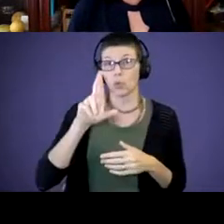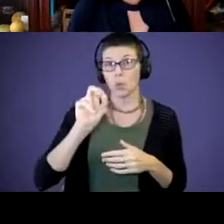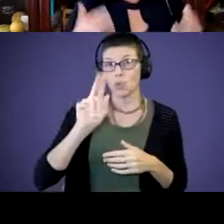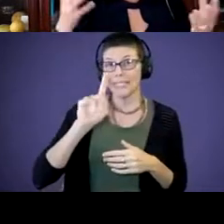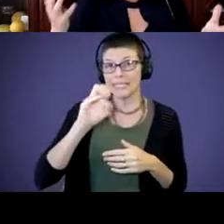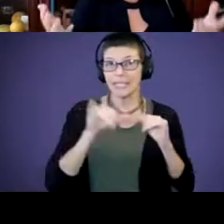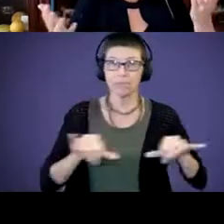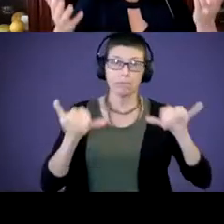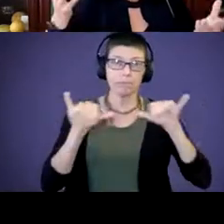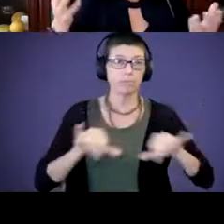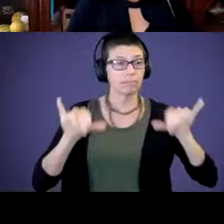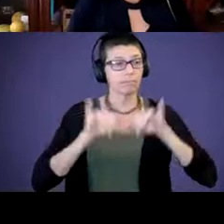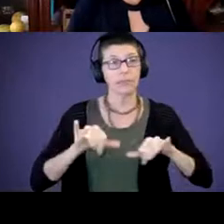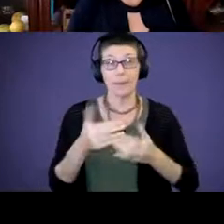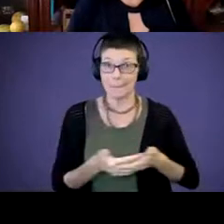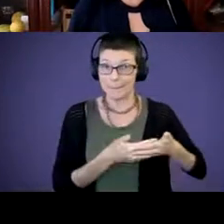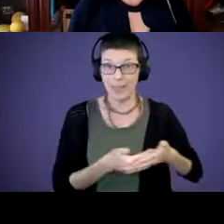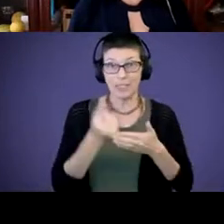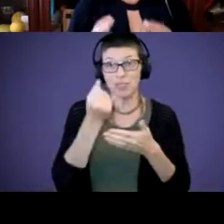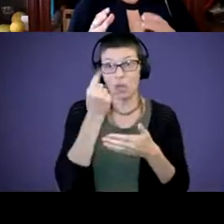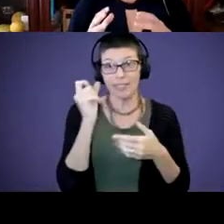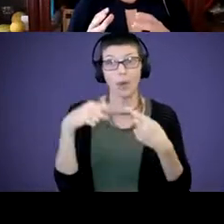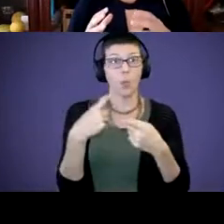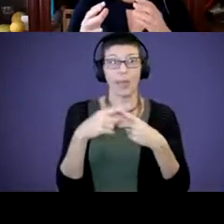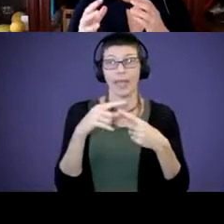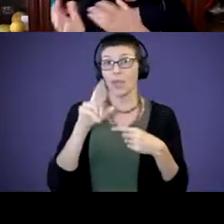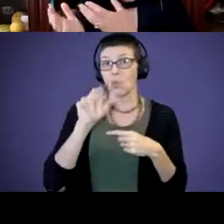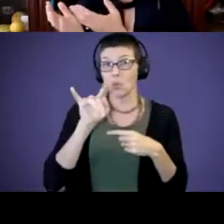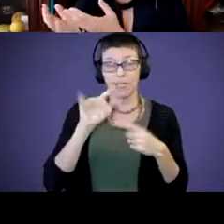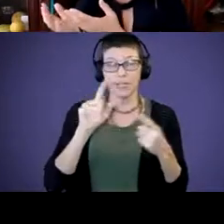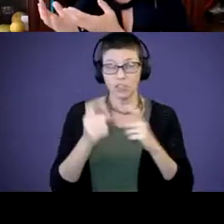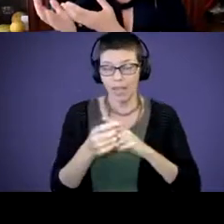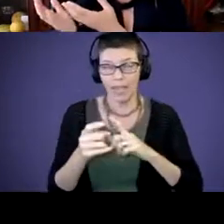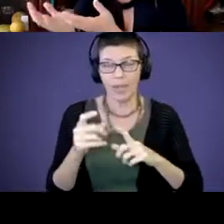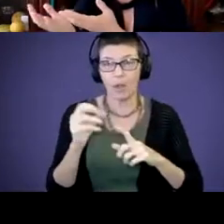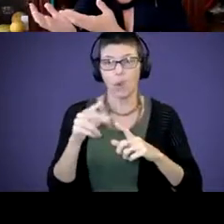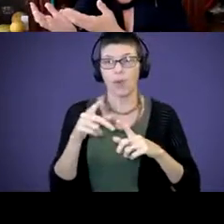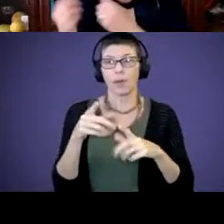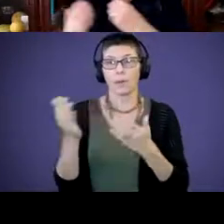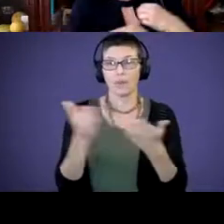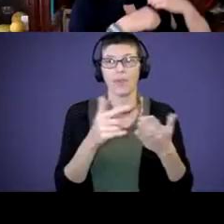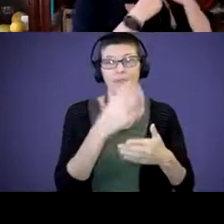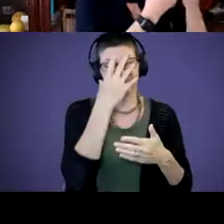Babies understand when we change routines or move them. They fall asleep in their crib and they wake